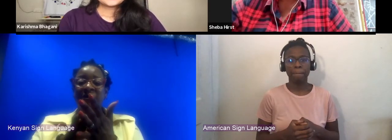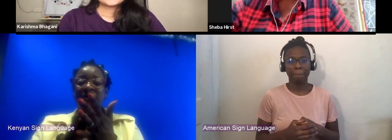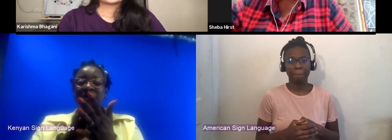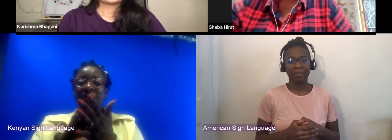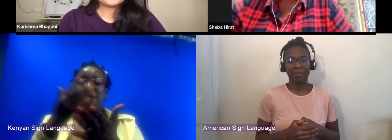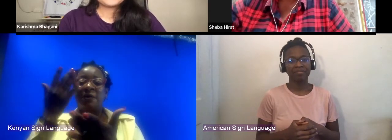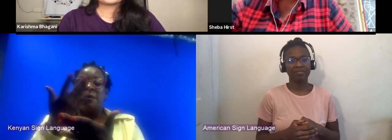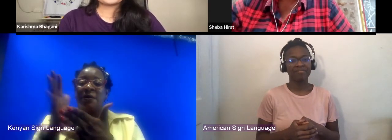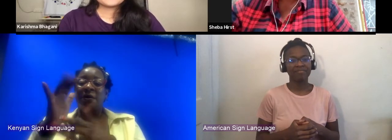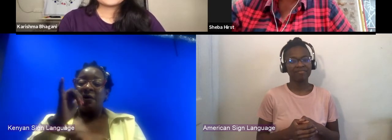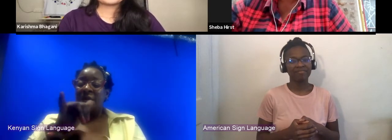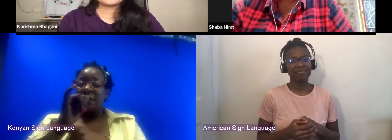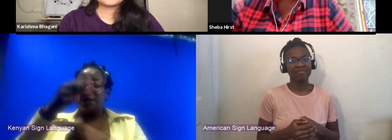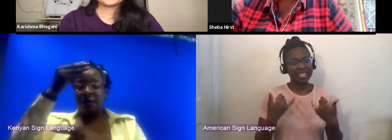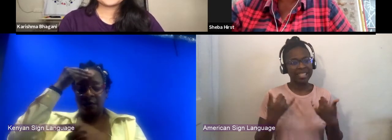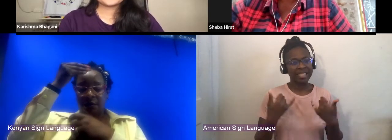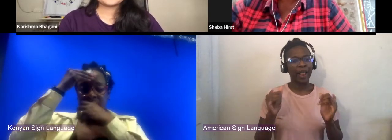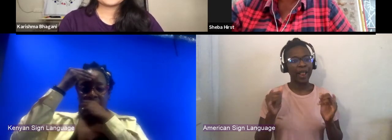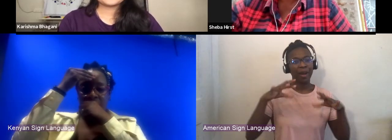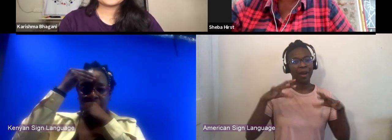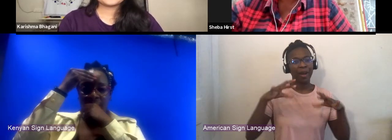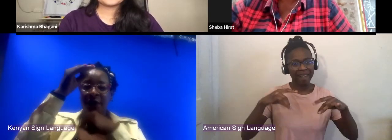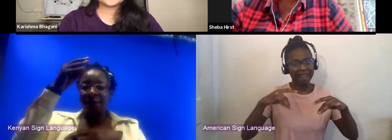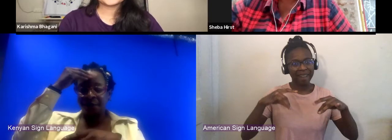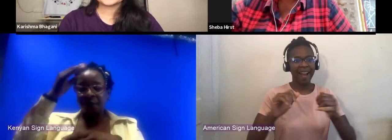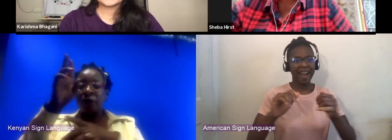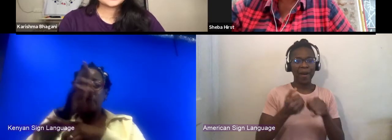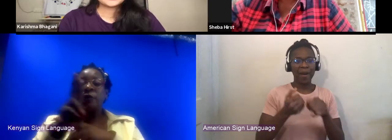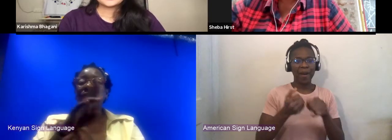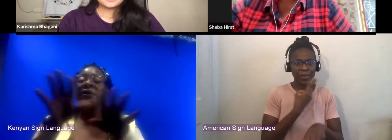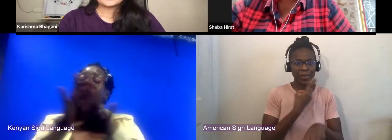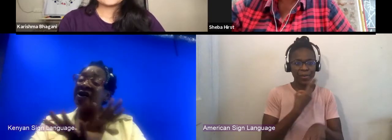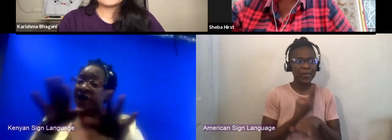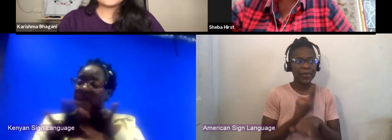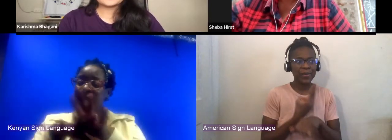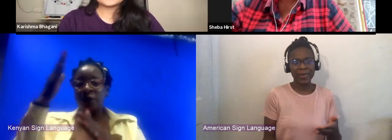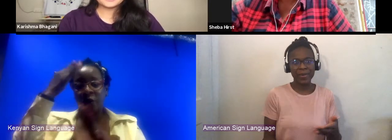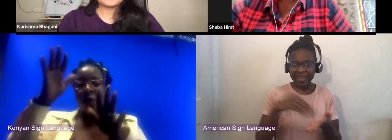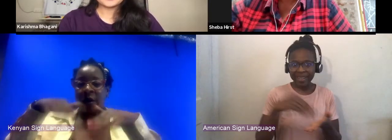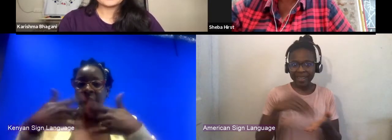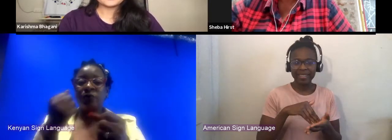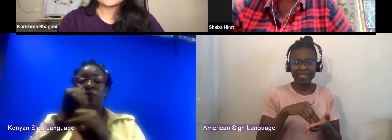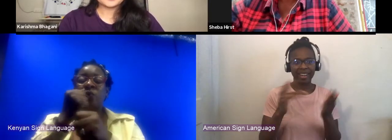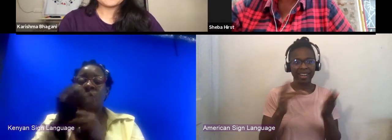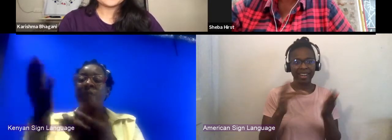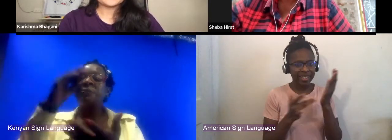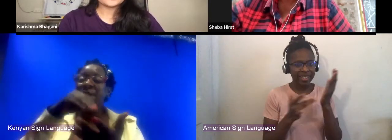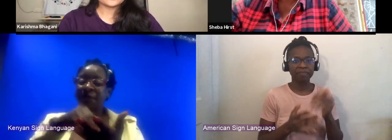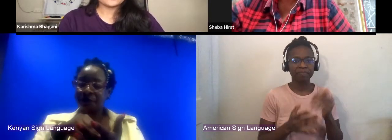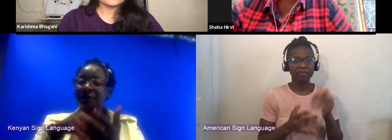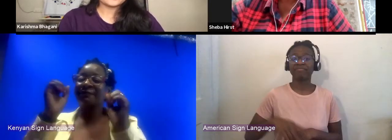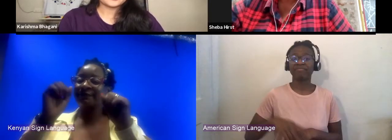to use everything that we literally know how to do again. Yeah, it really feels like picking things up from scratch all over